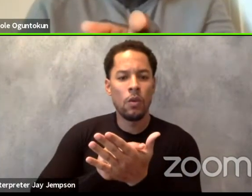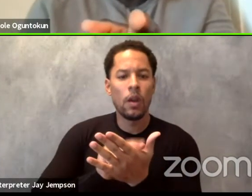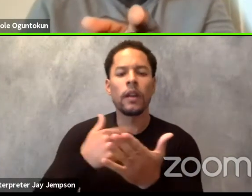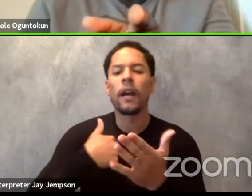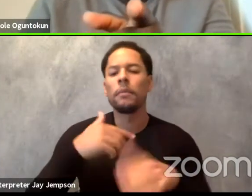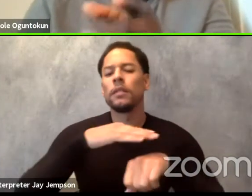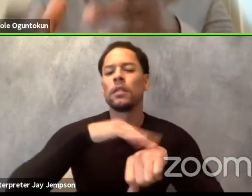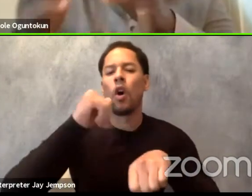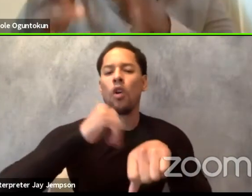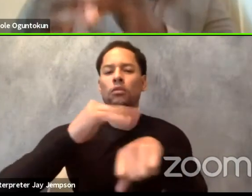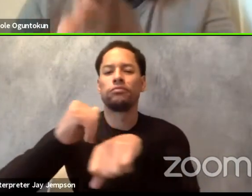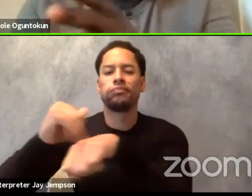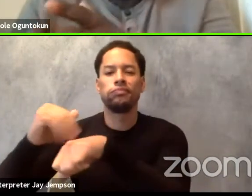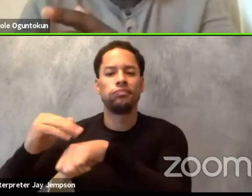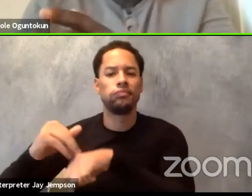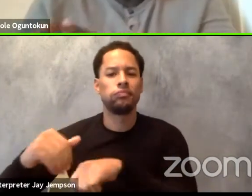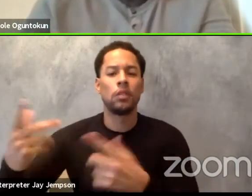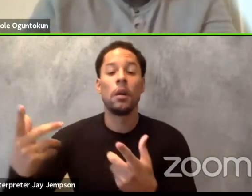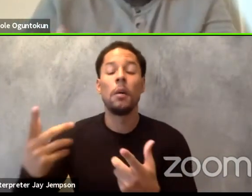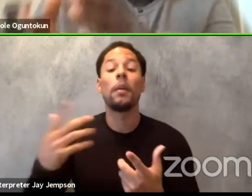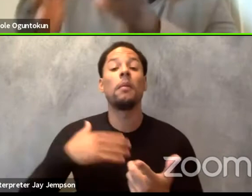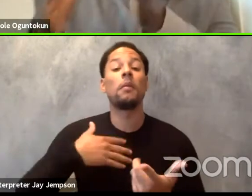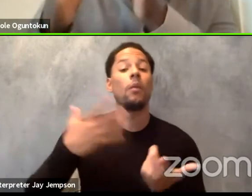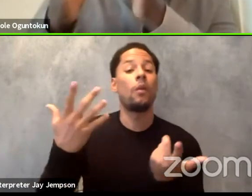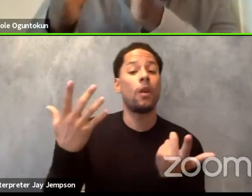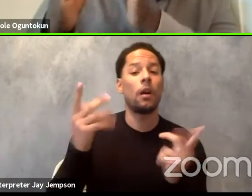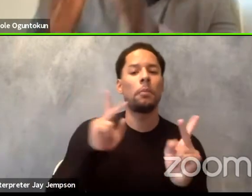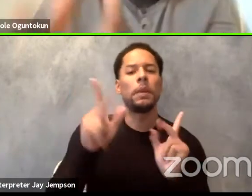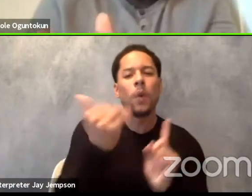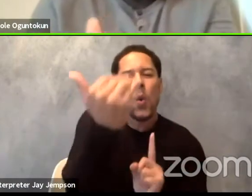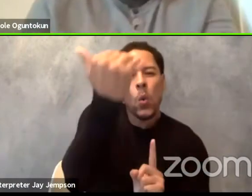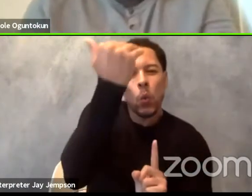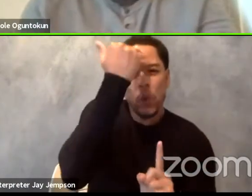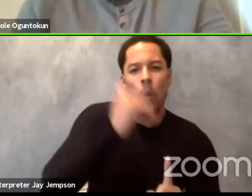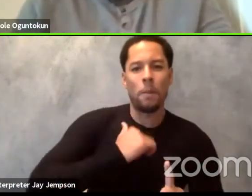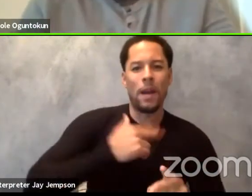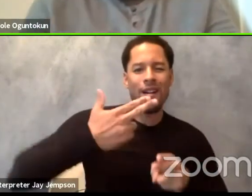That is what I am known for, that's what I practice.